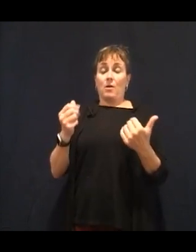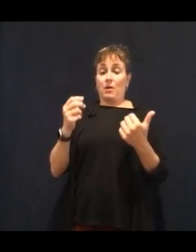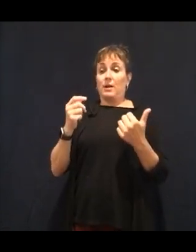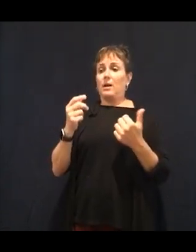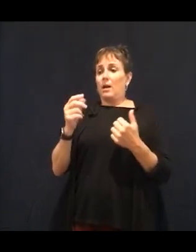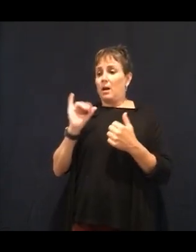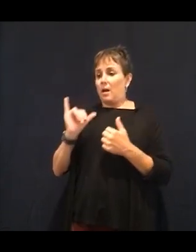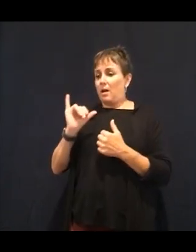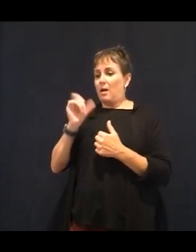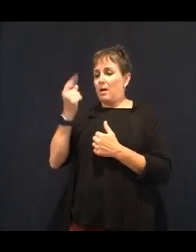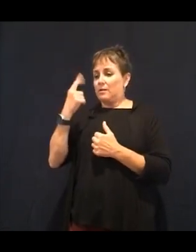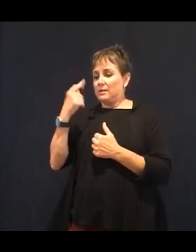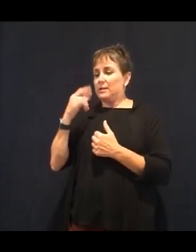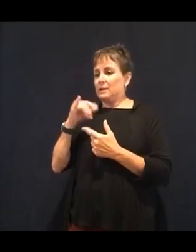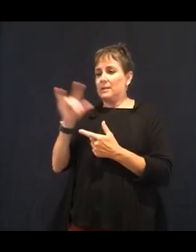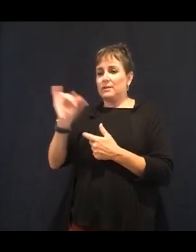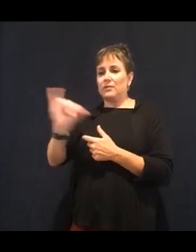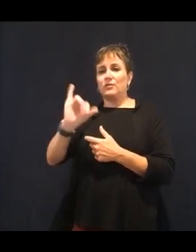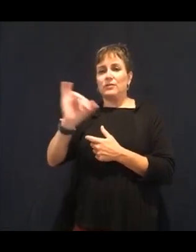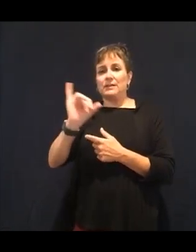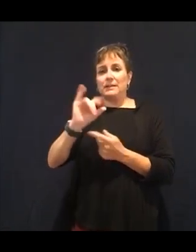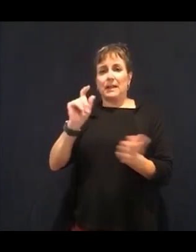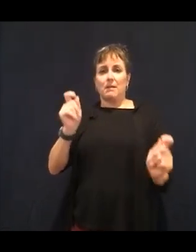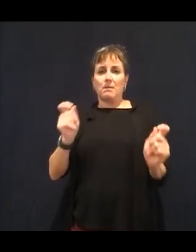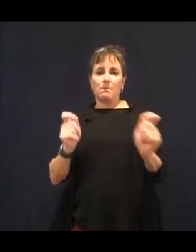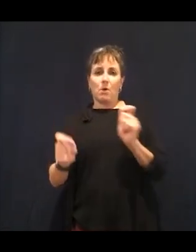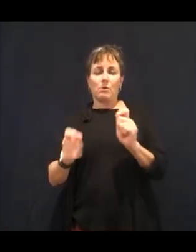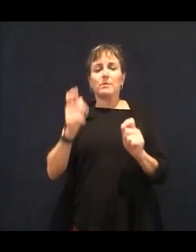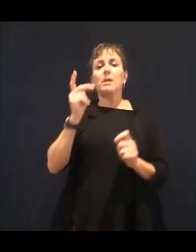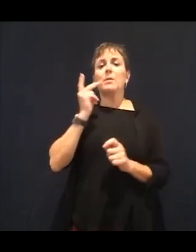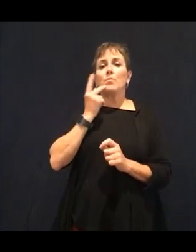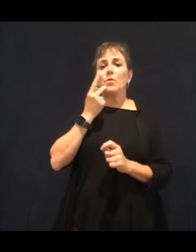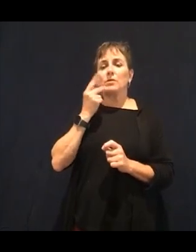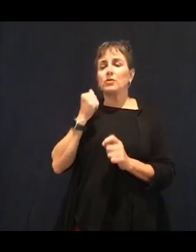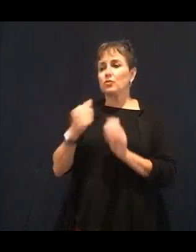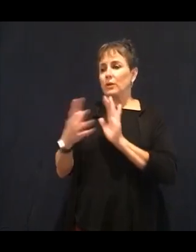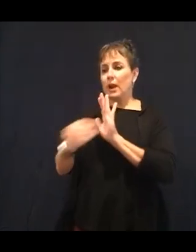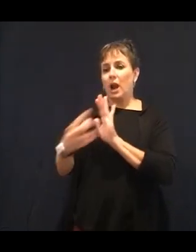really, really exciting news to know and understand that they are